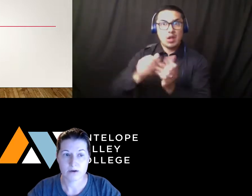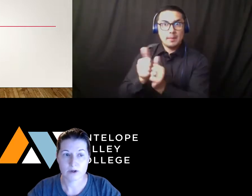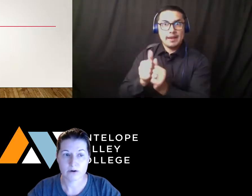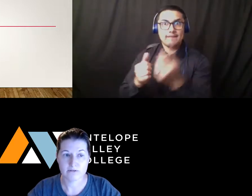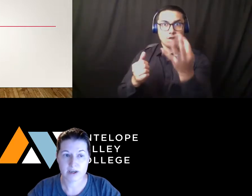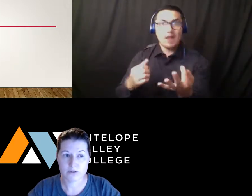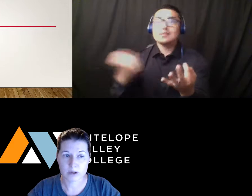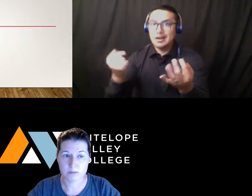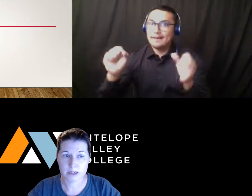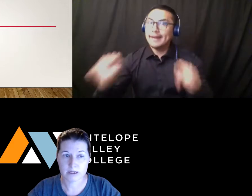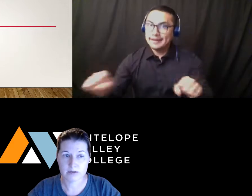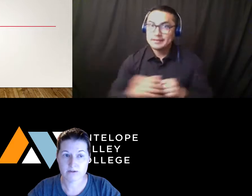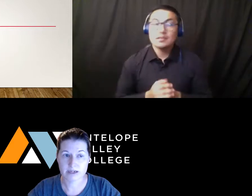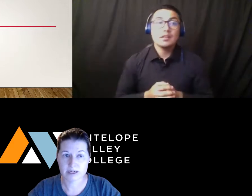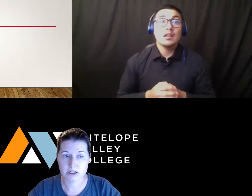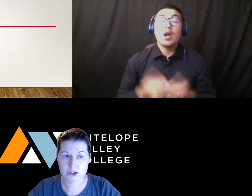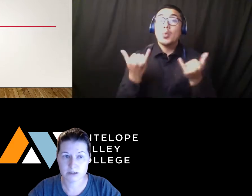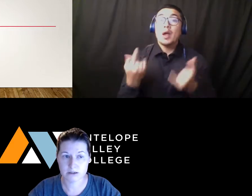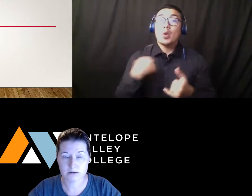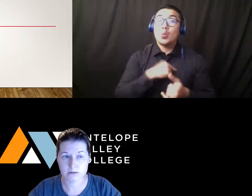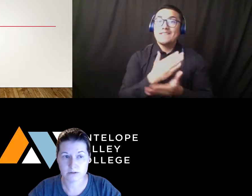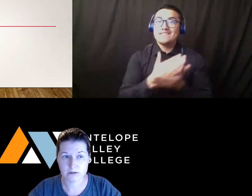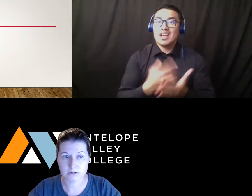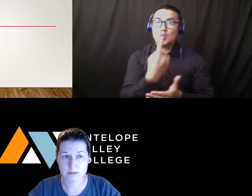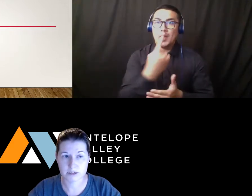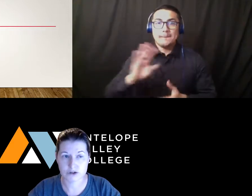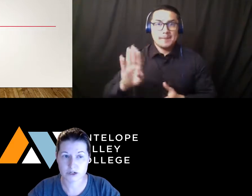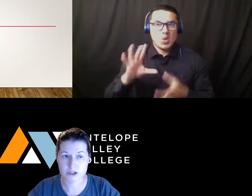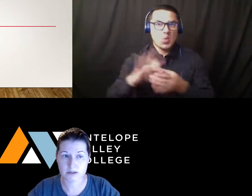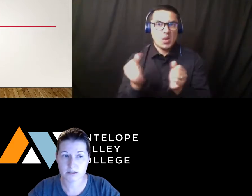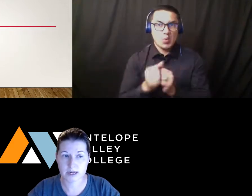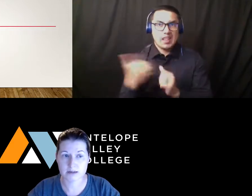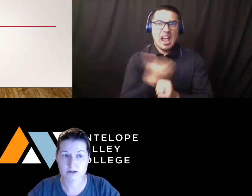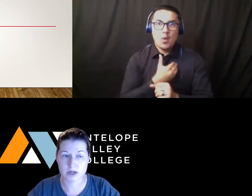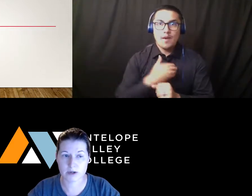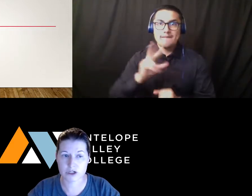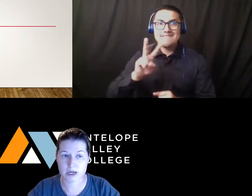We are in Phase 1B of the vaccination administration and so now educators